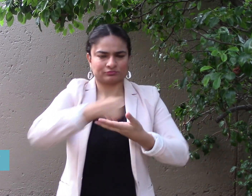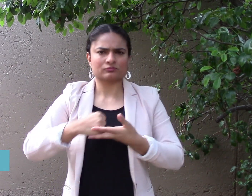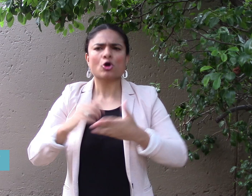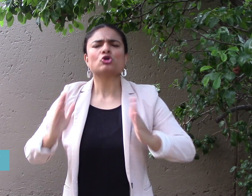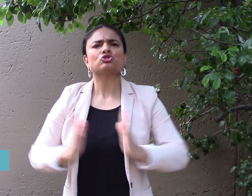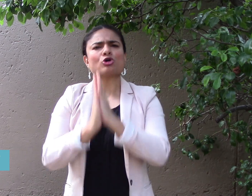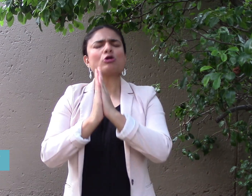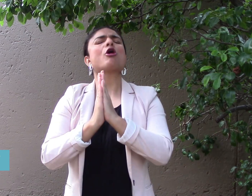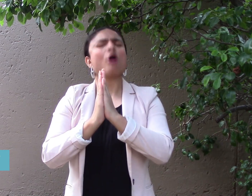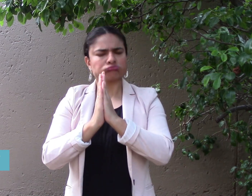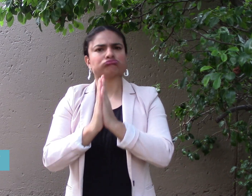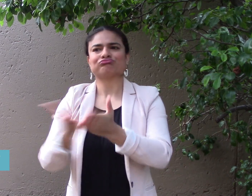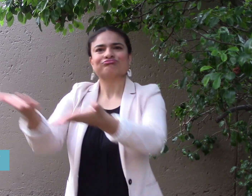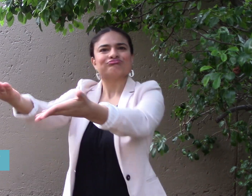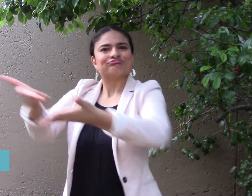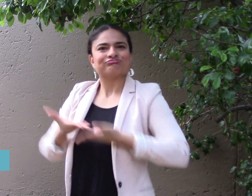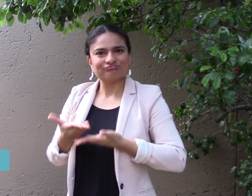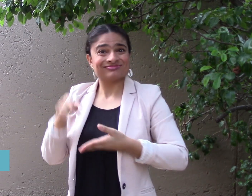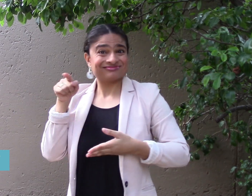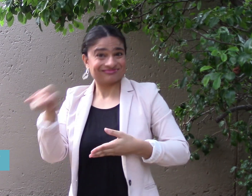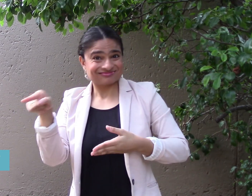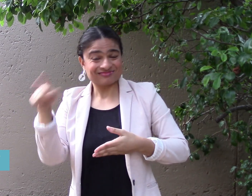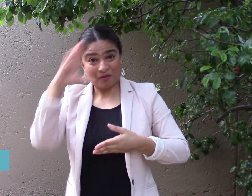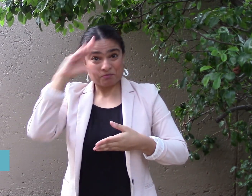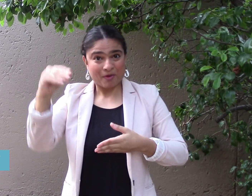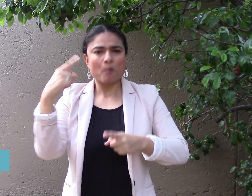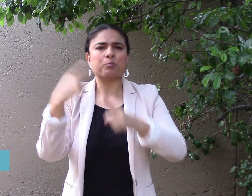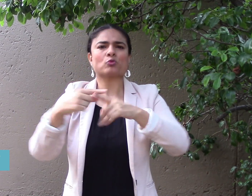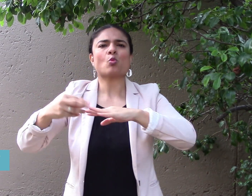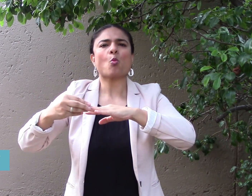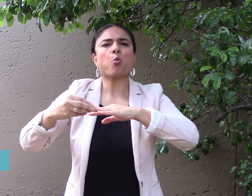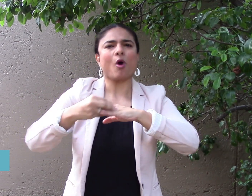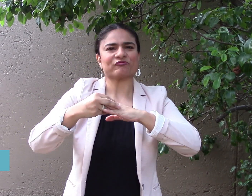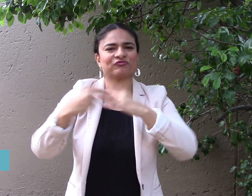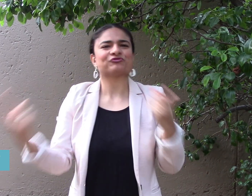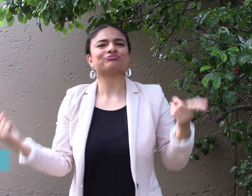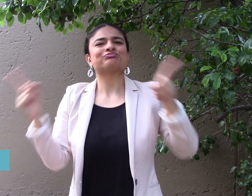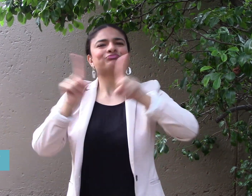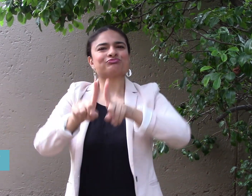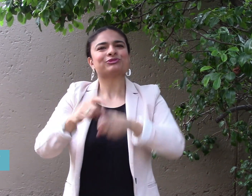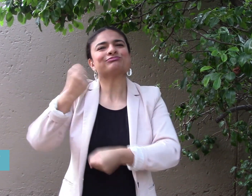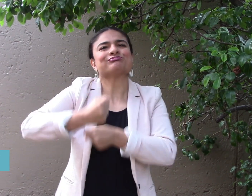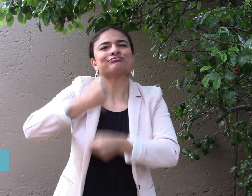so they offered him and his wife a job at the church.